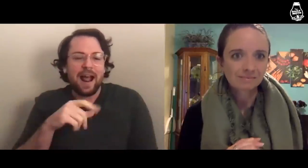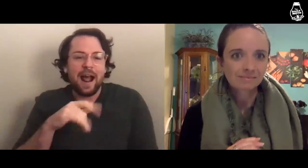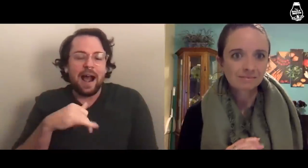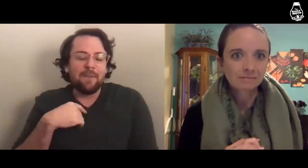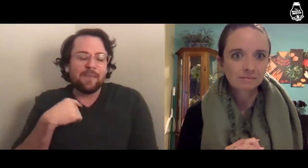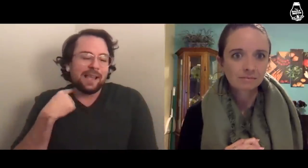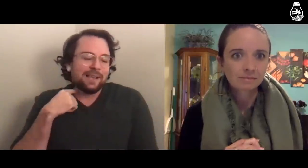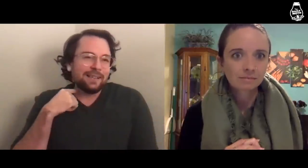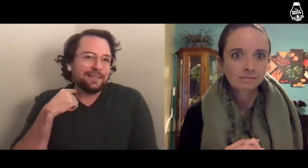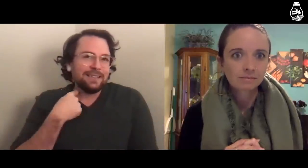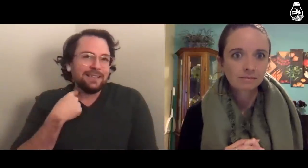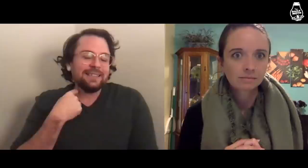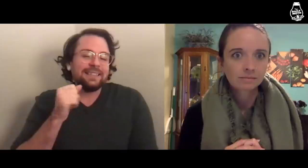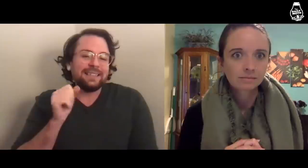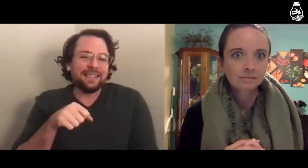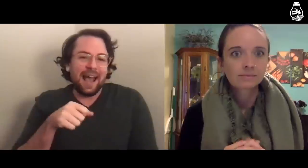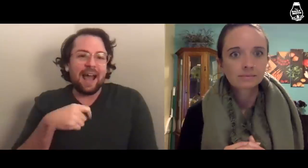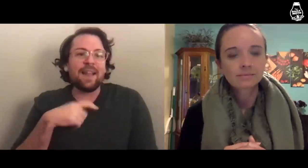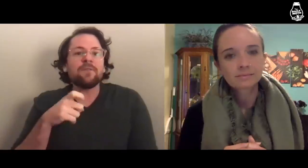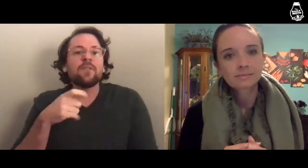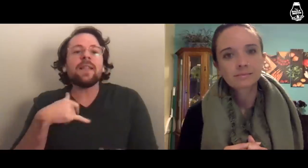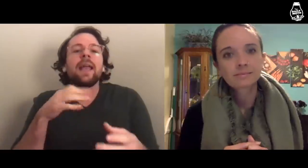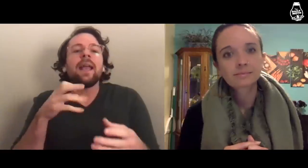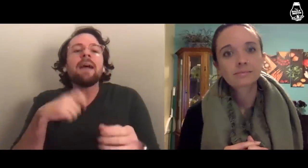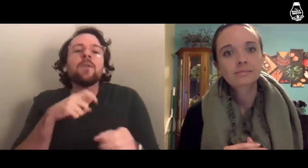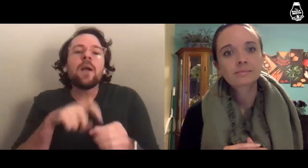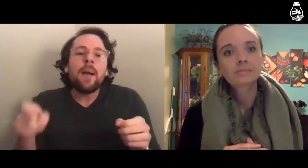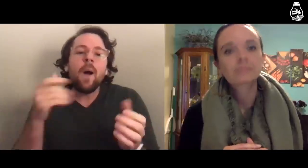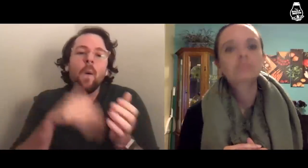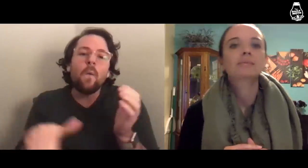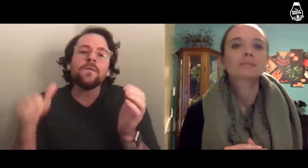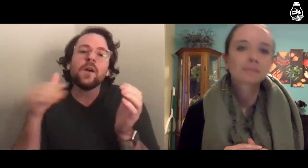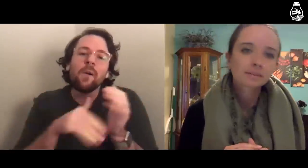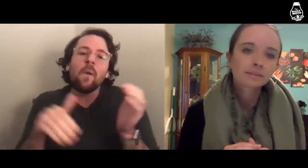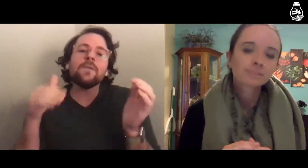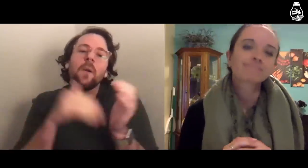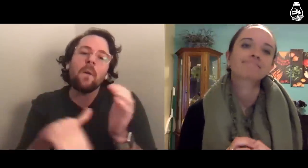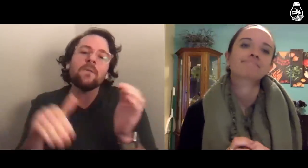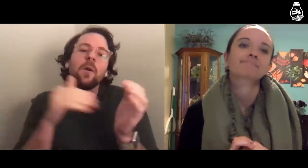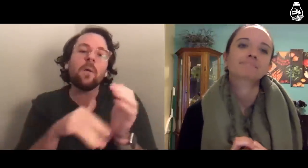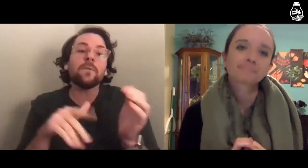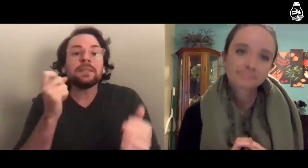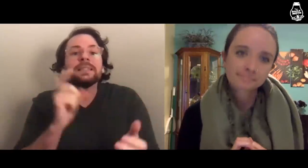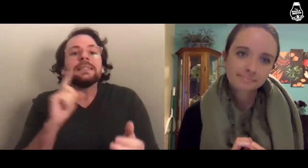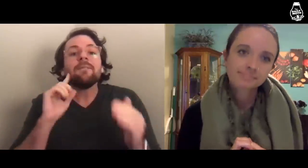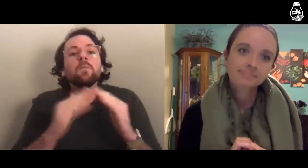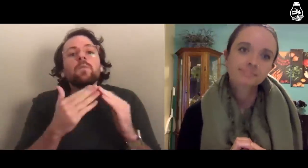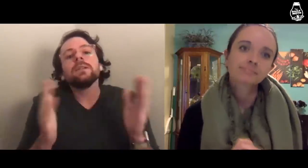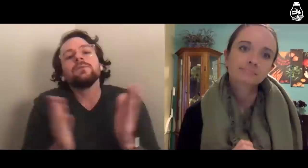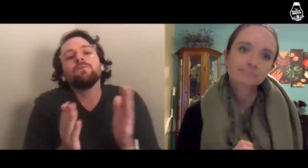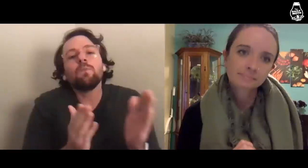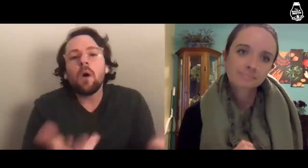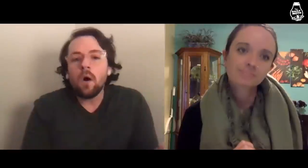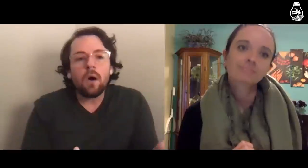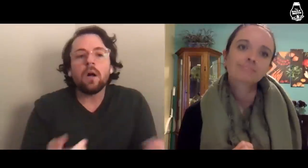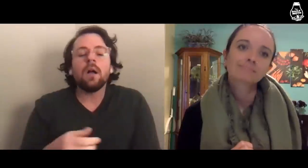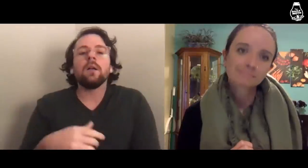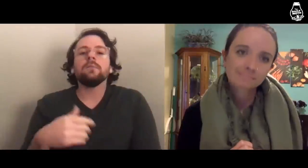And I’m like “Yeah...” and then I have to come out over and over again, because the Deaf community is small.